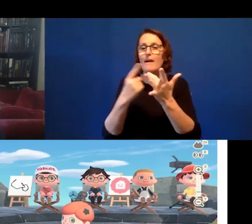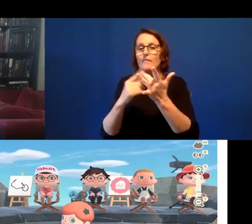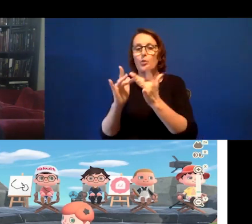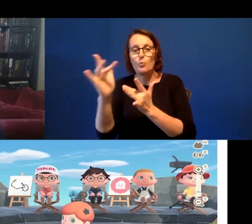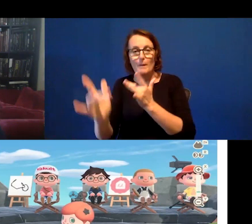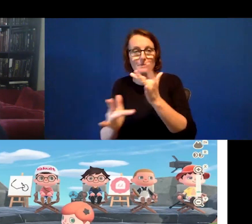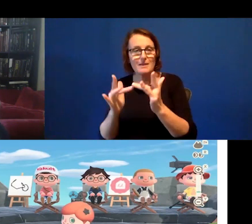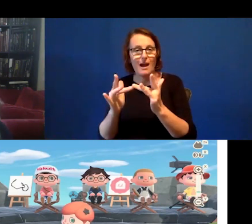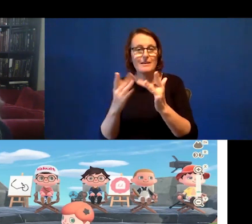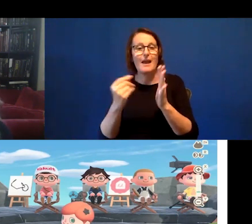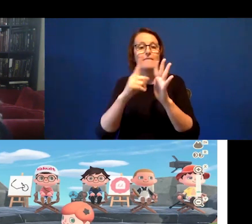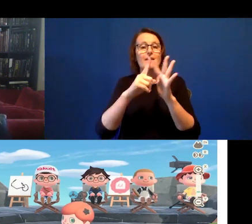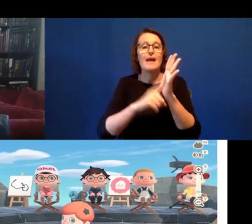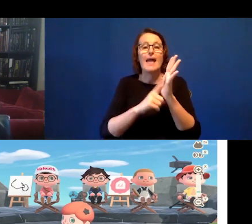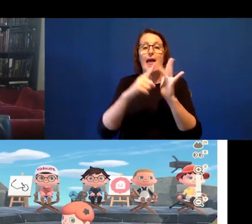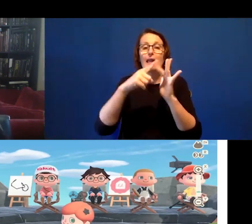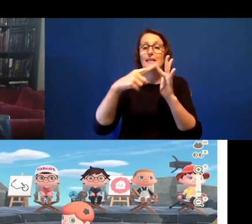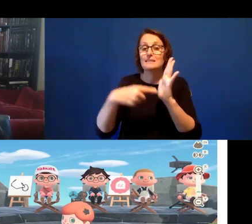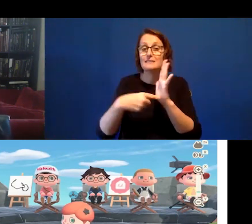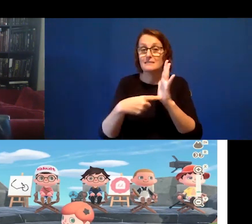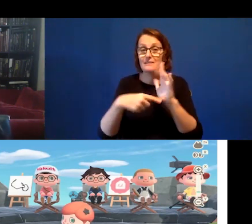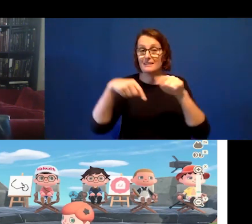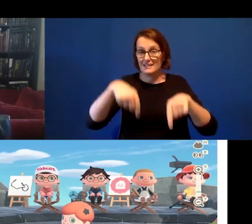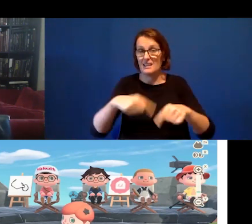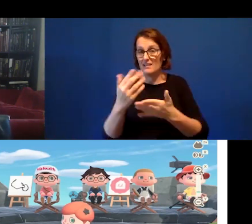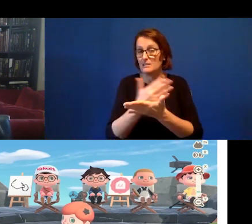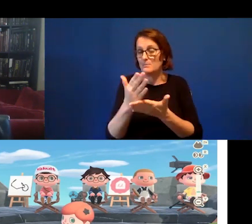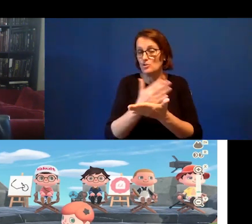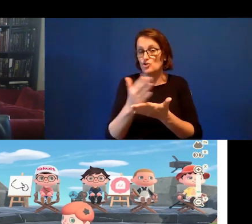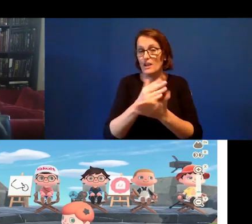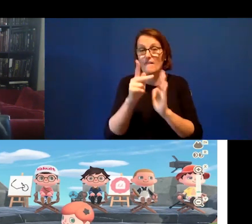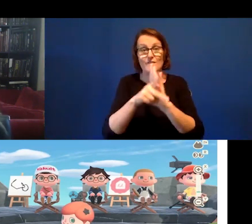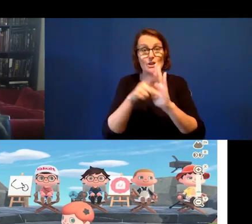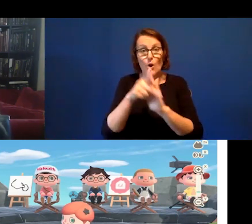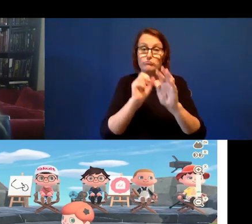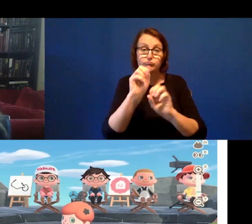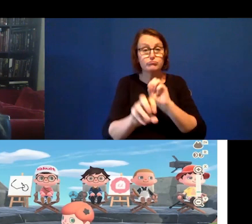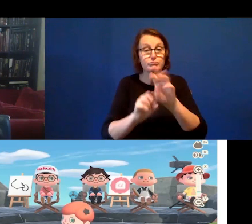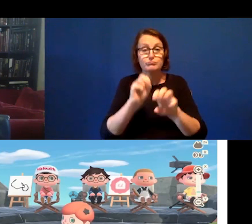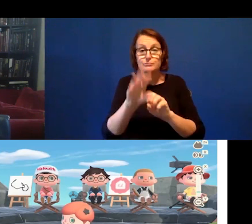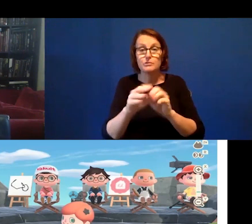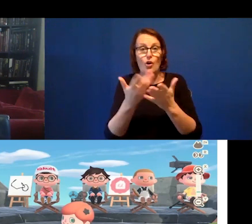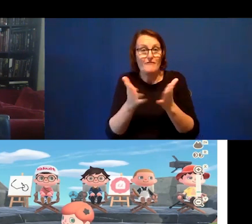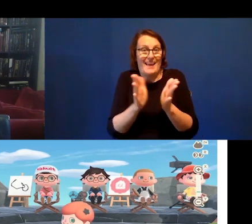Elliott's been sharing videos on how they actually made - designed